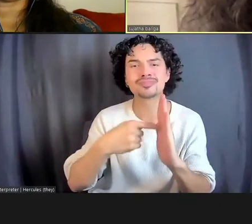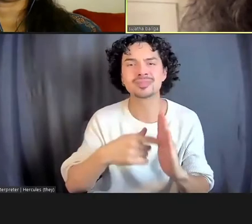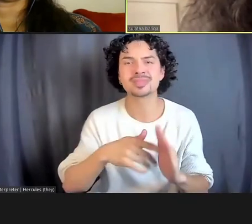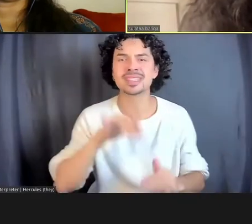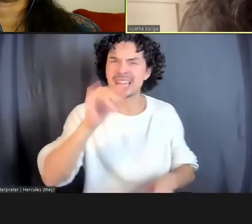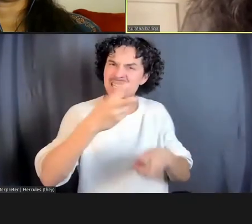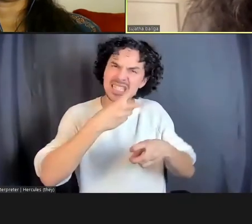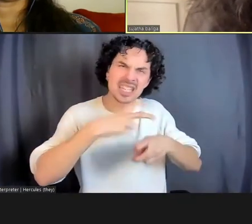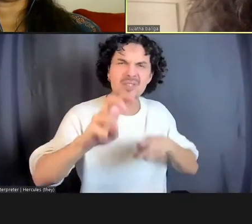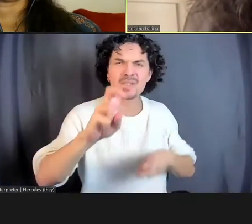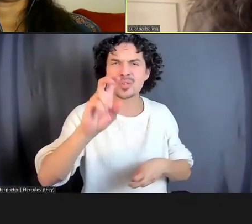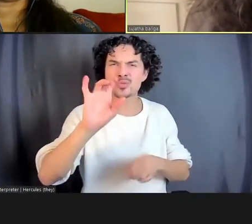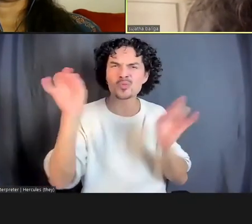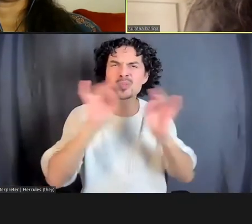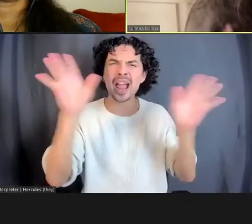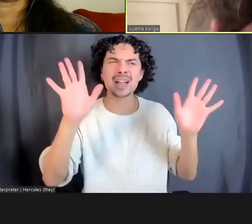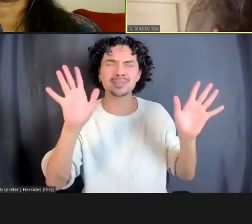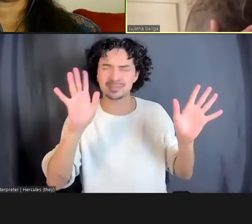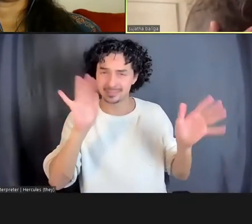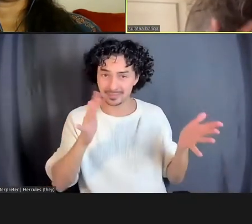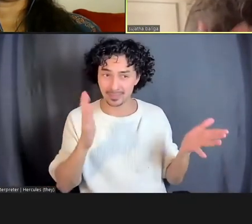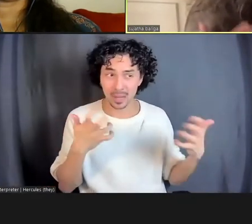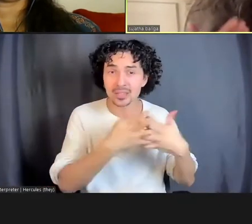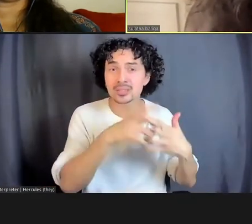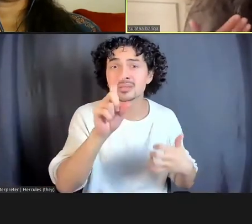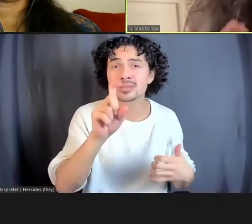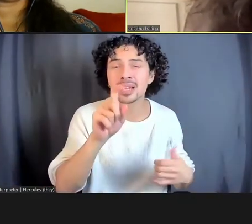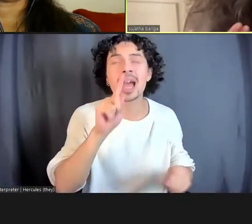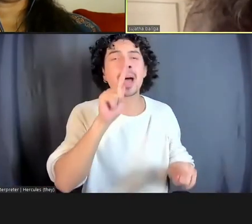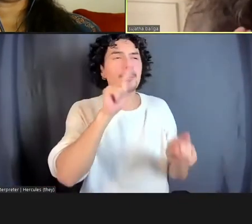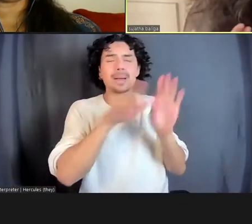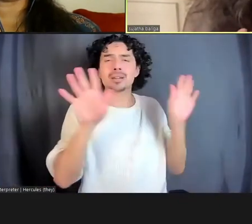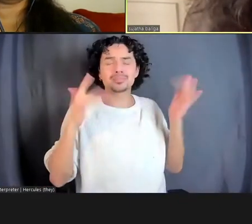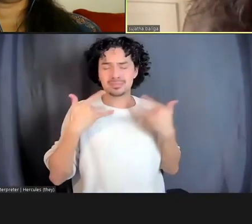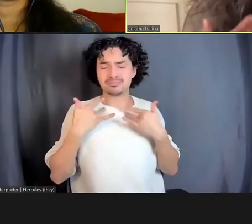I mean, to my mind, is the person who experienced the harm satisfied, and did